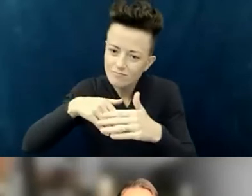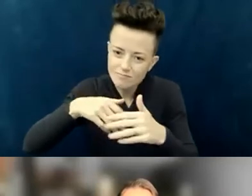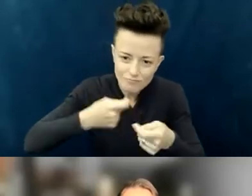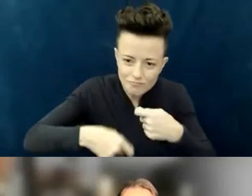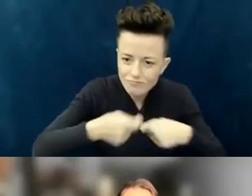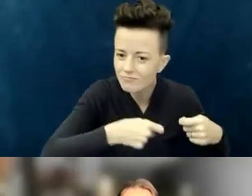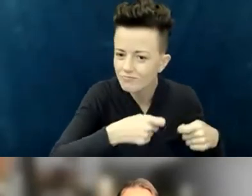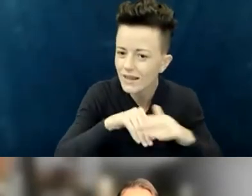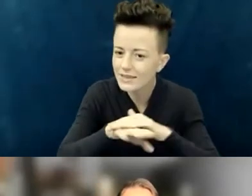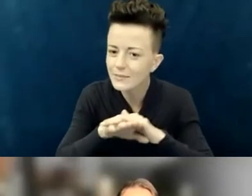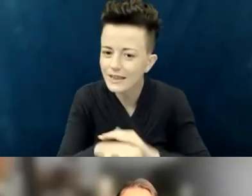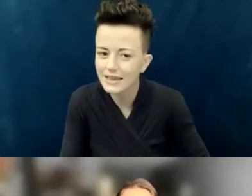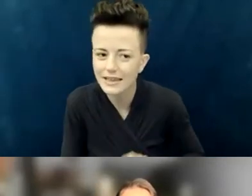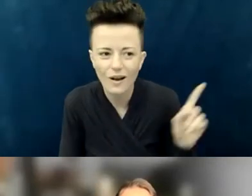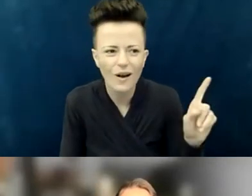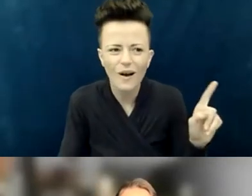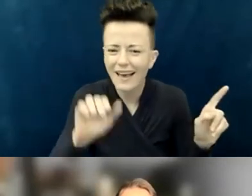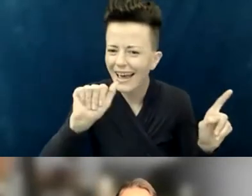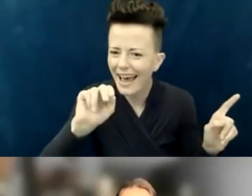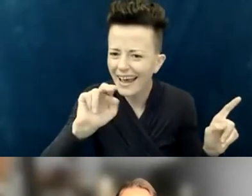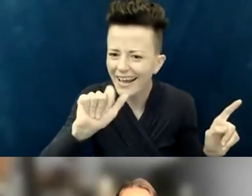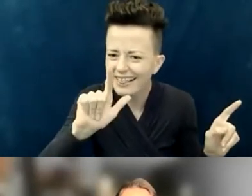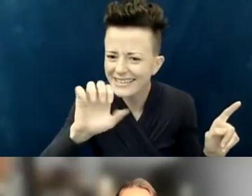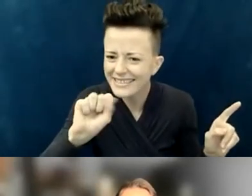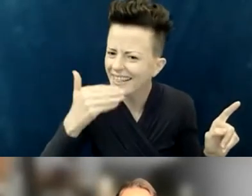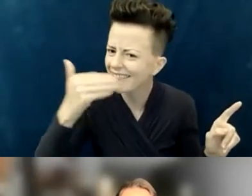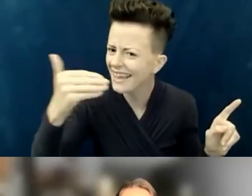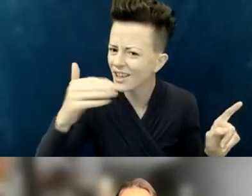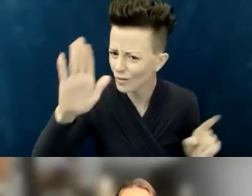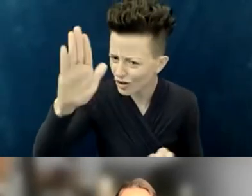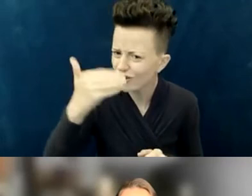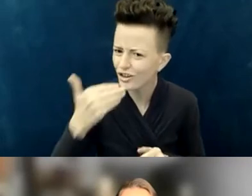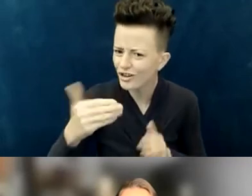Excellent, Elly; thank you. We appreciate that. That's a great reminder also.